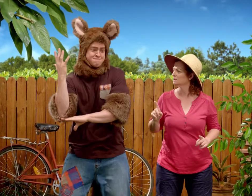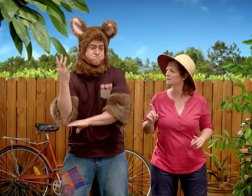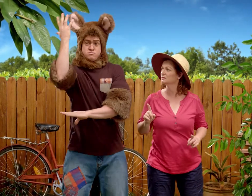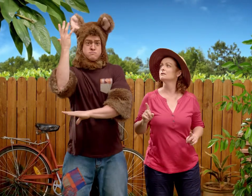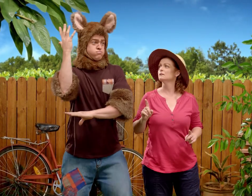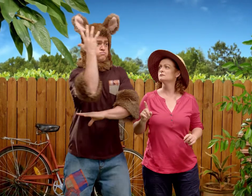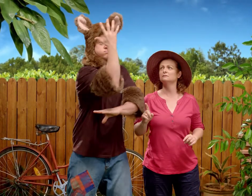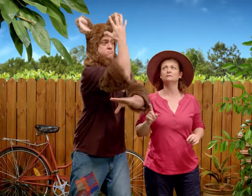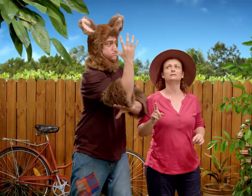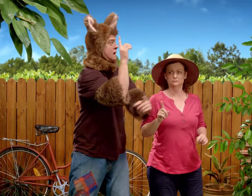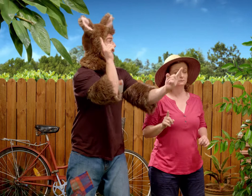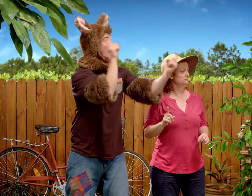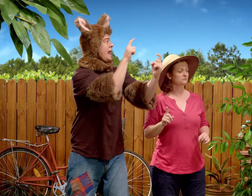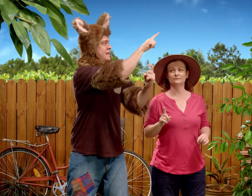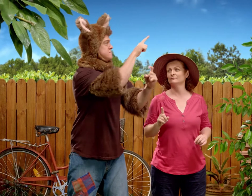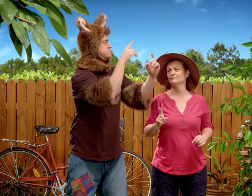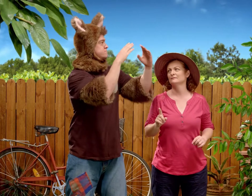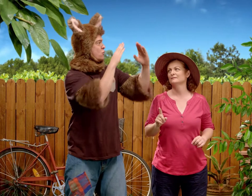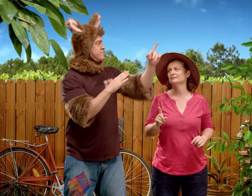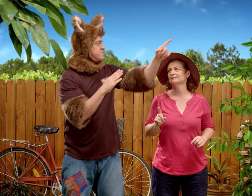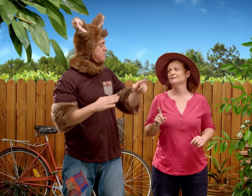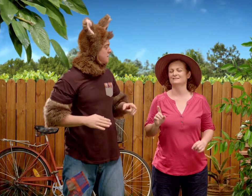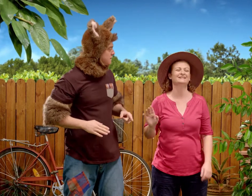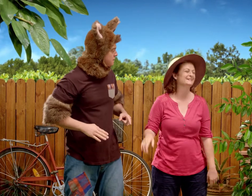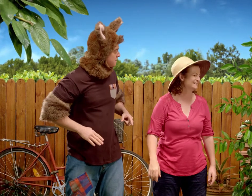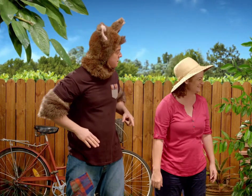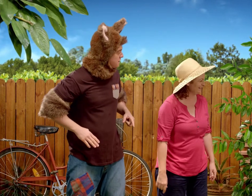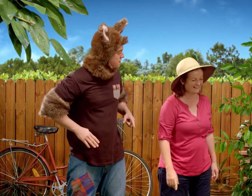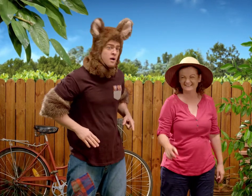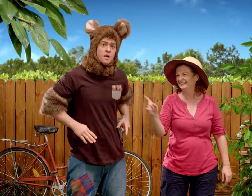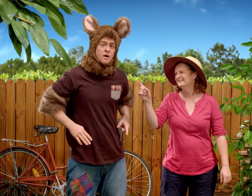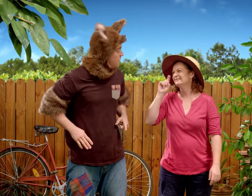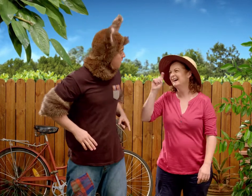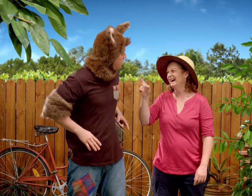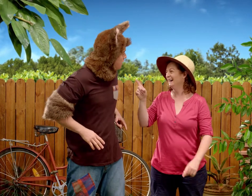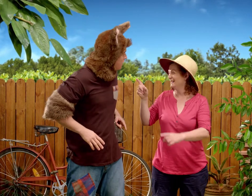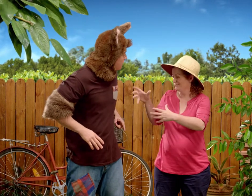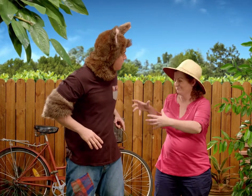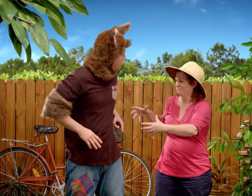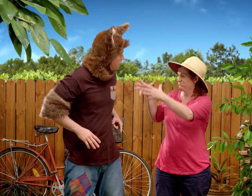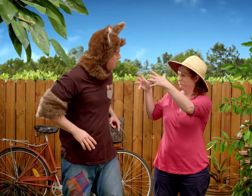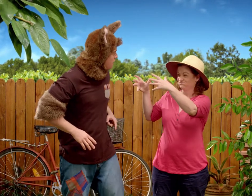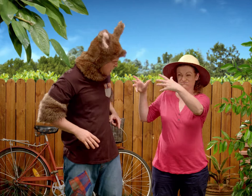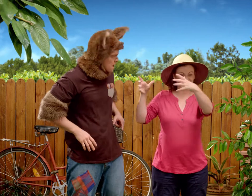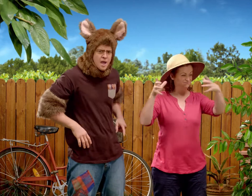What if I moved my tree closer to the house. Haha! Possum you are funny!